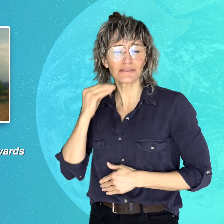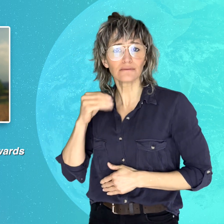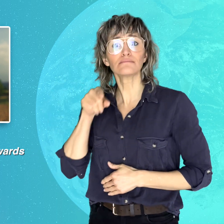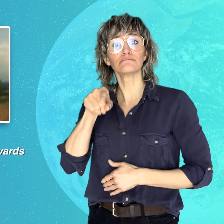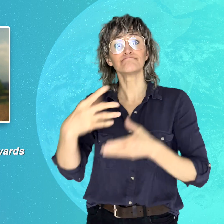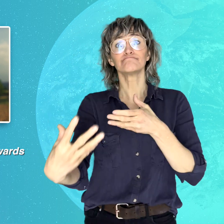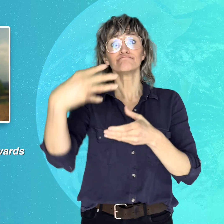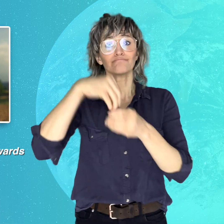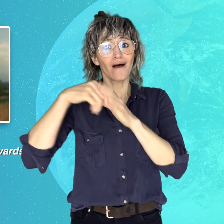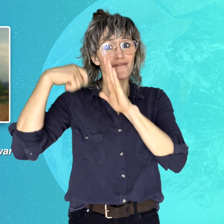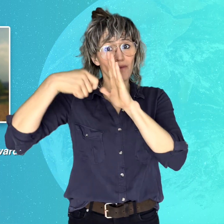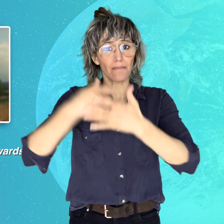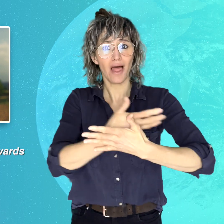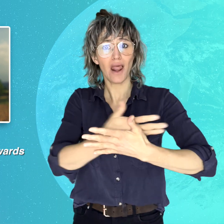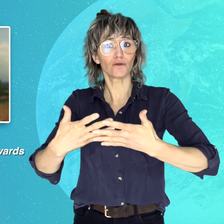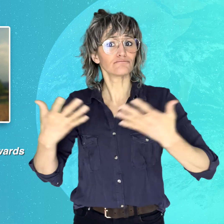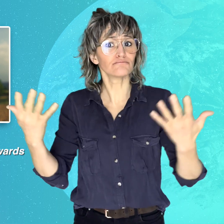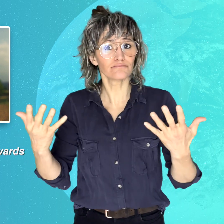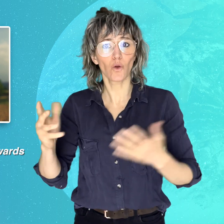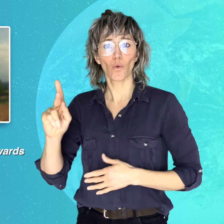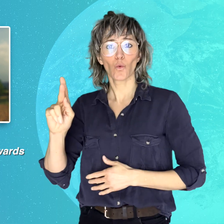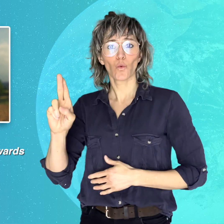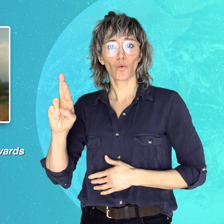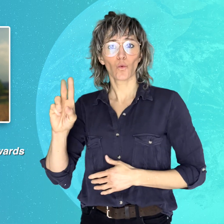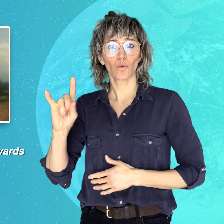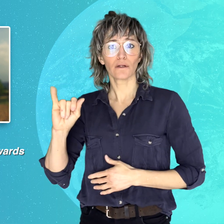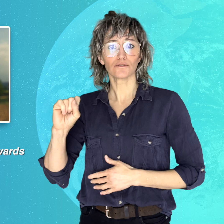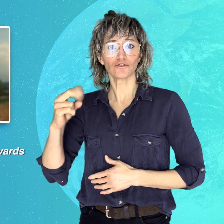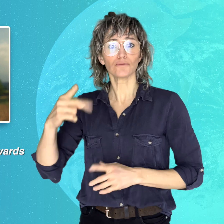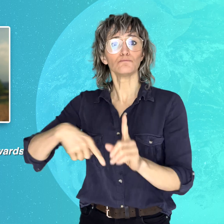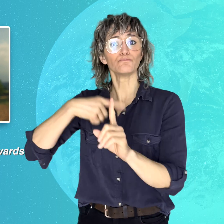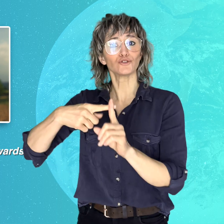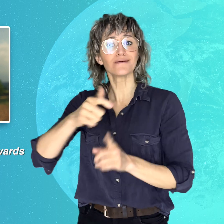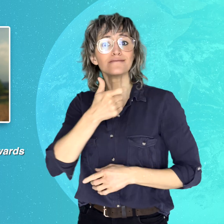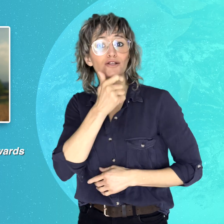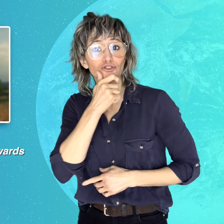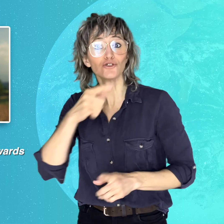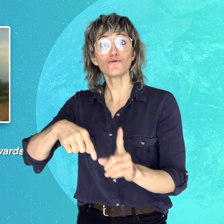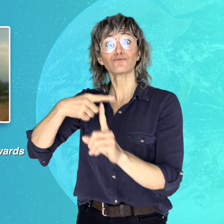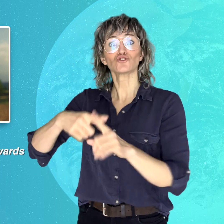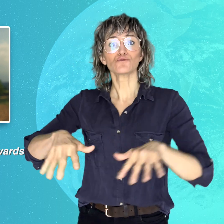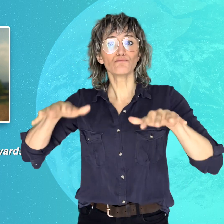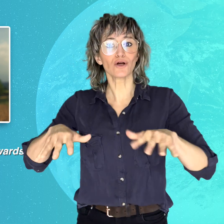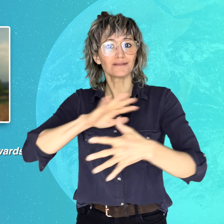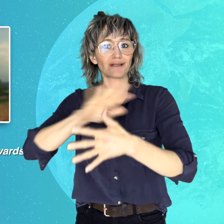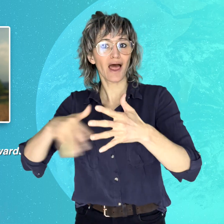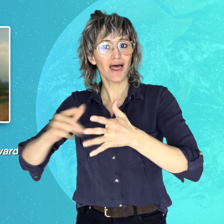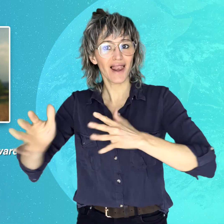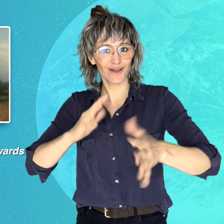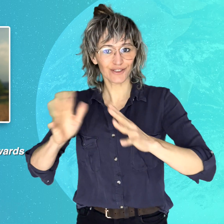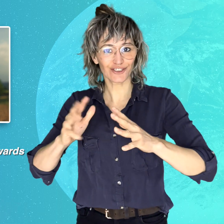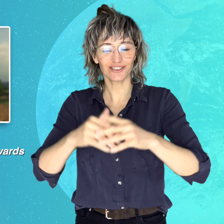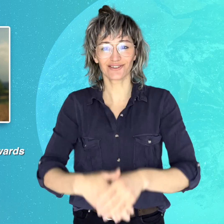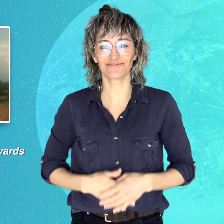and British Sign Language (BSL) languages.